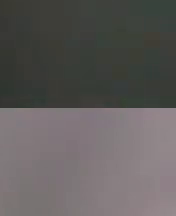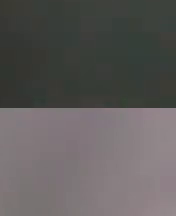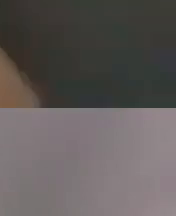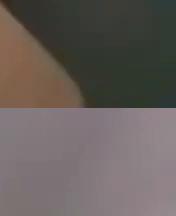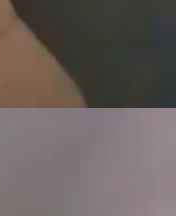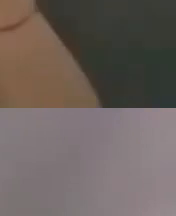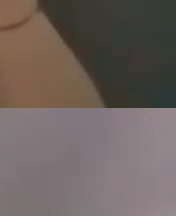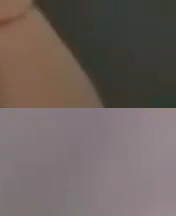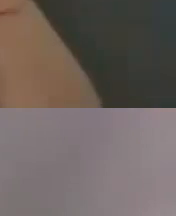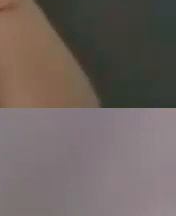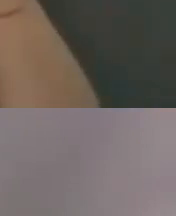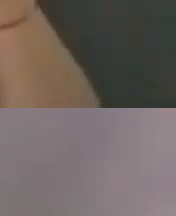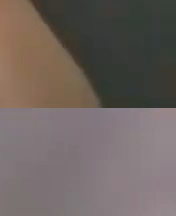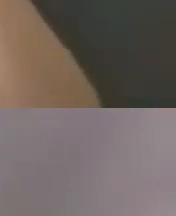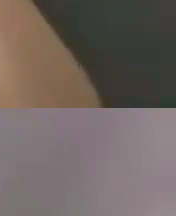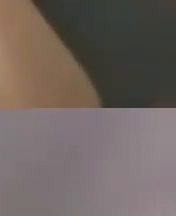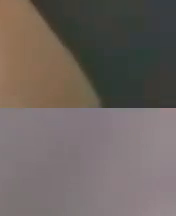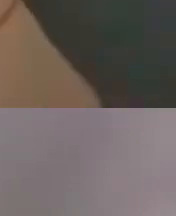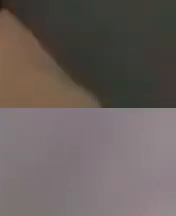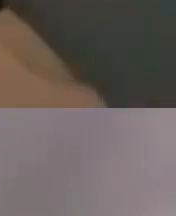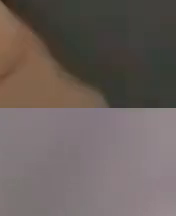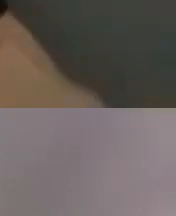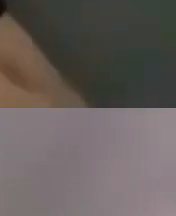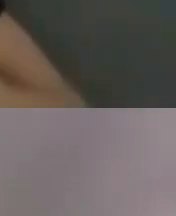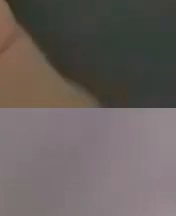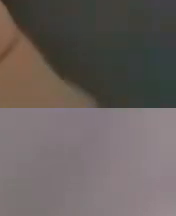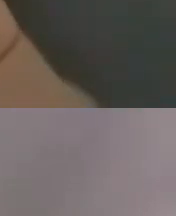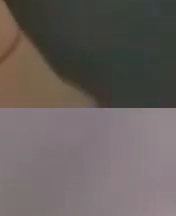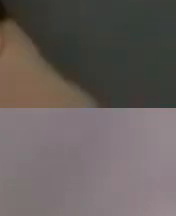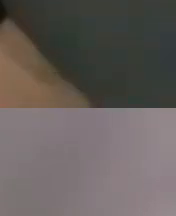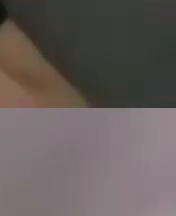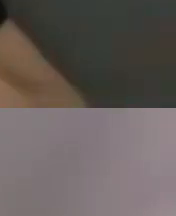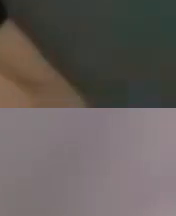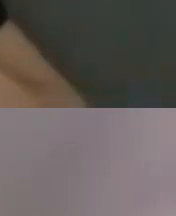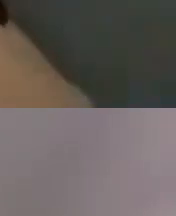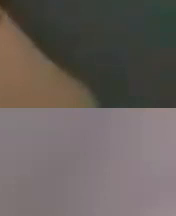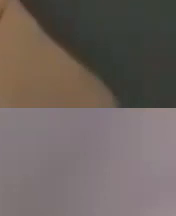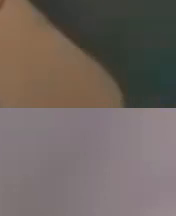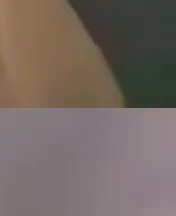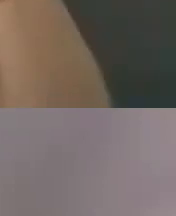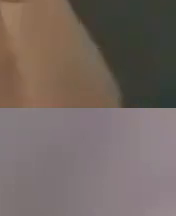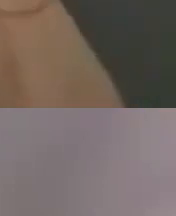the I believe it's under the services section there's a whole list of the demonstration centers